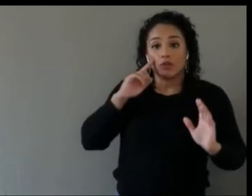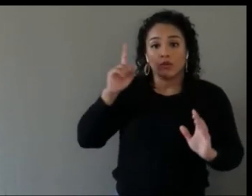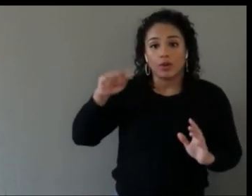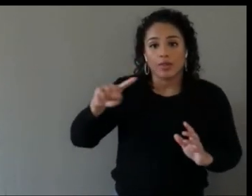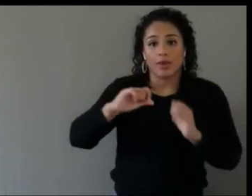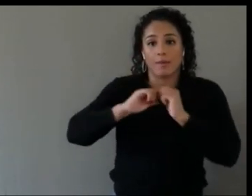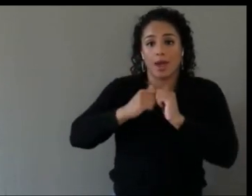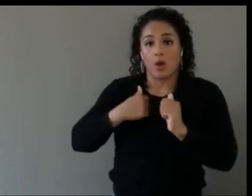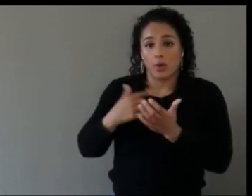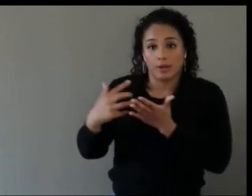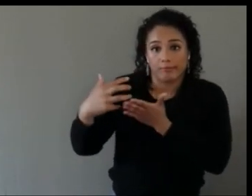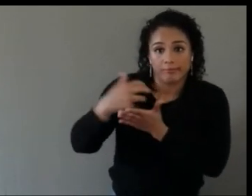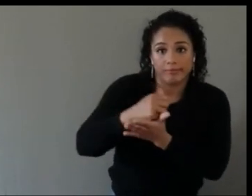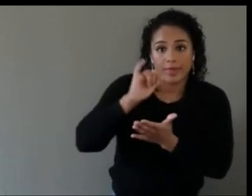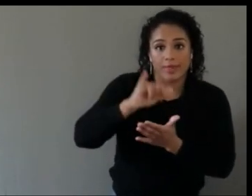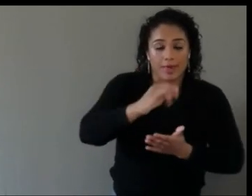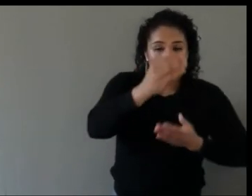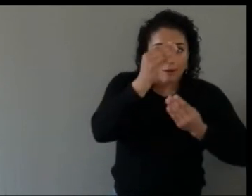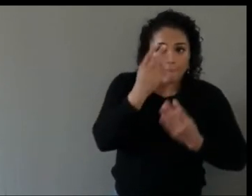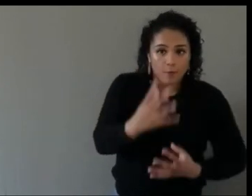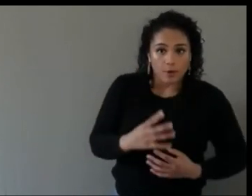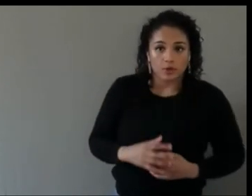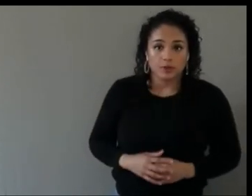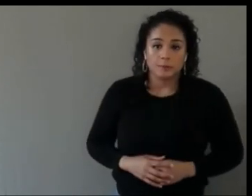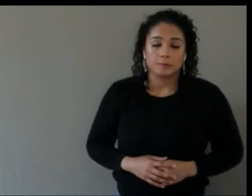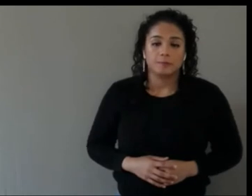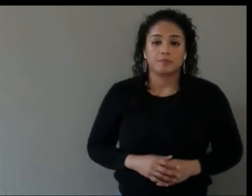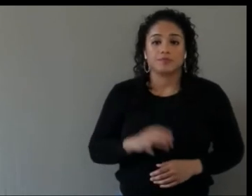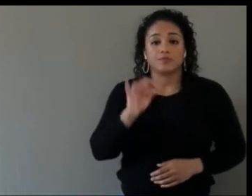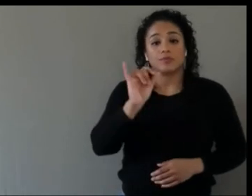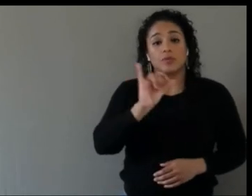The other thing that's really important that we haven't spoken about with research, and